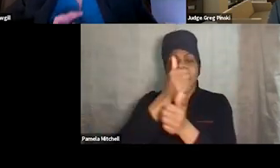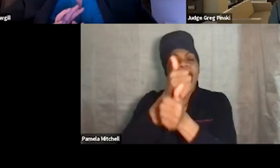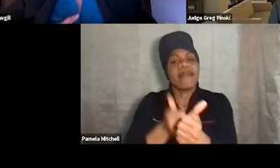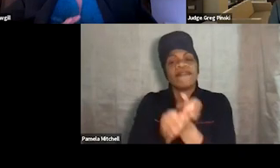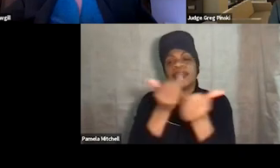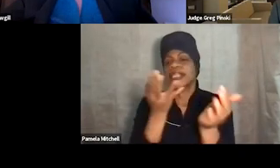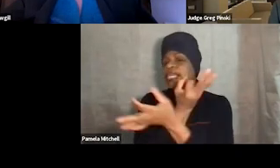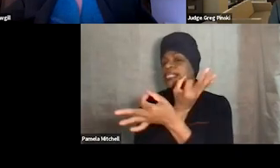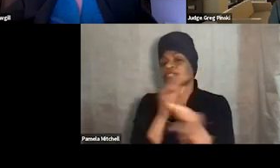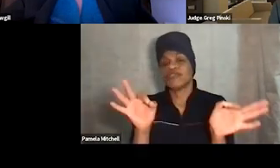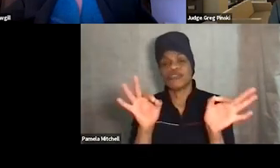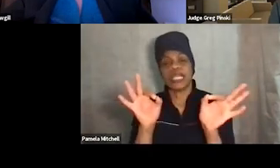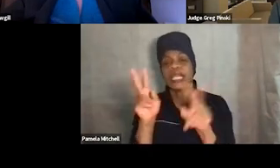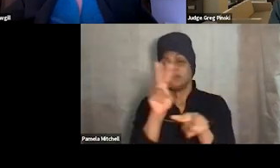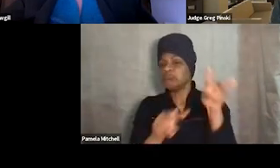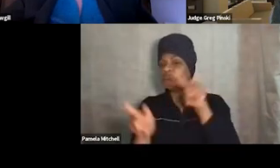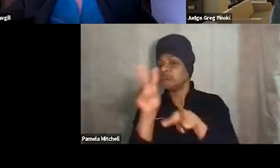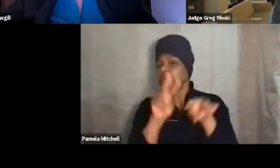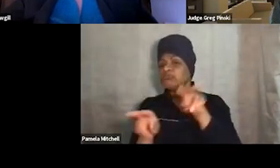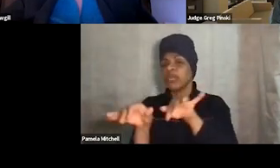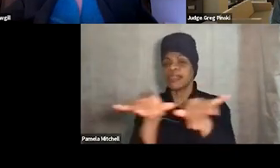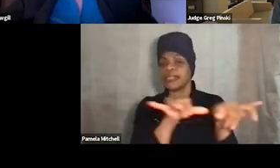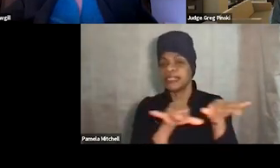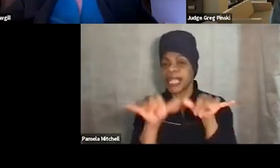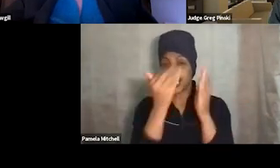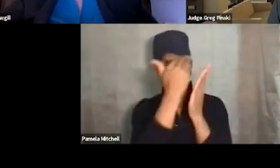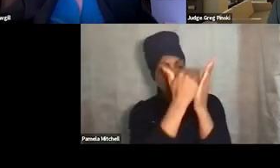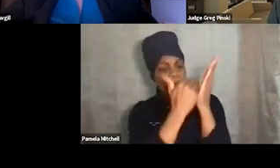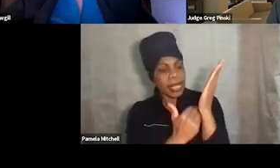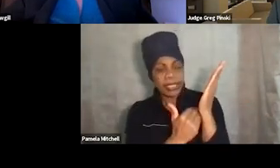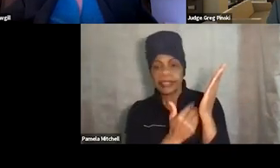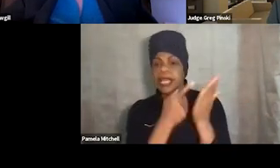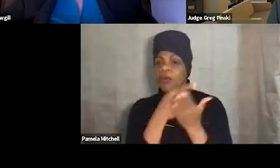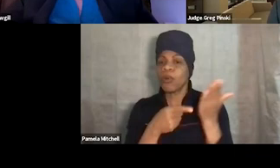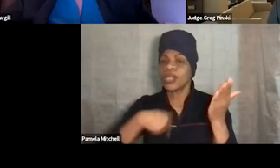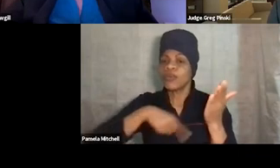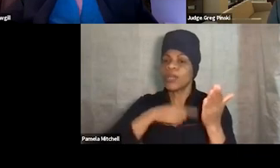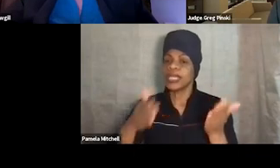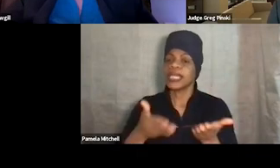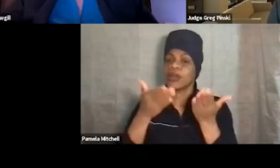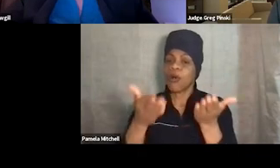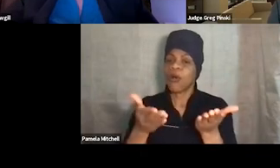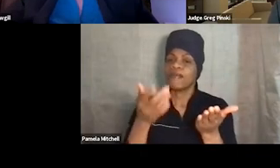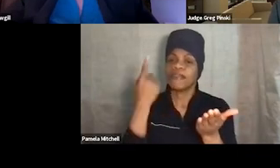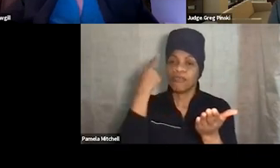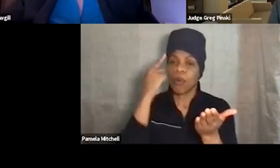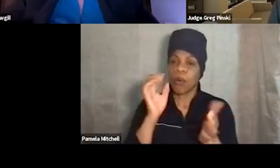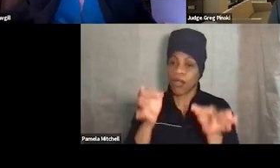and all the different things that we offer, and see what we can help you with your court. And I think, at this time, we're gonna turn it over for questions.